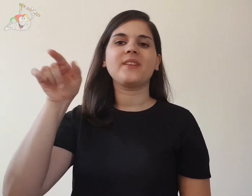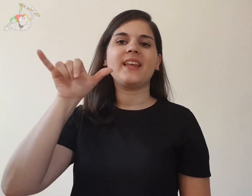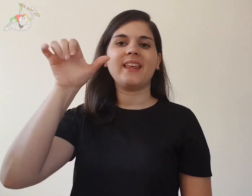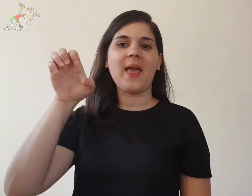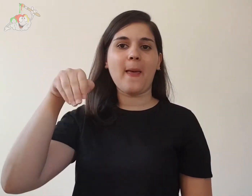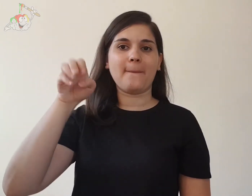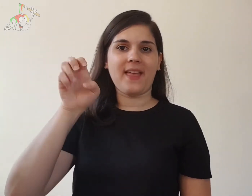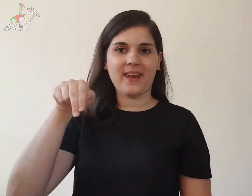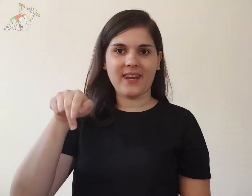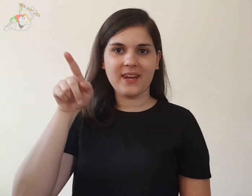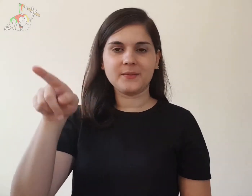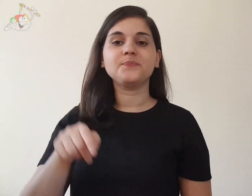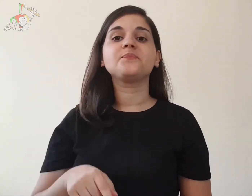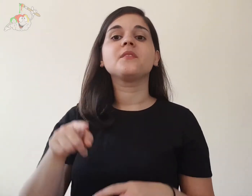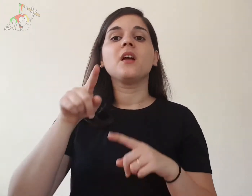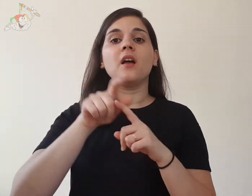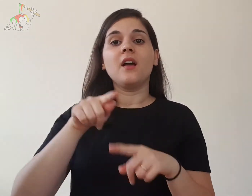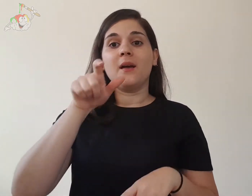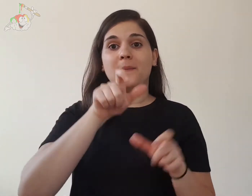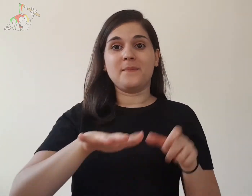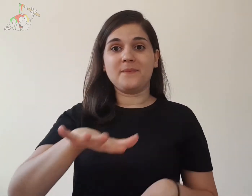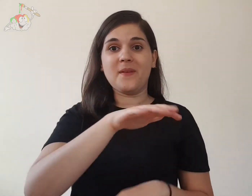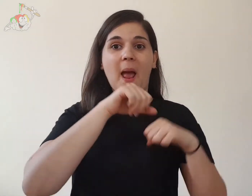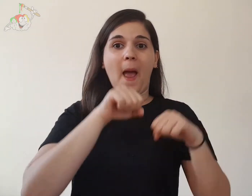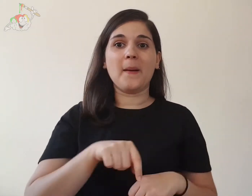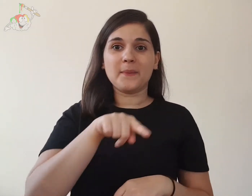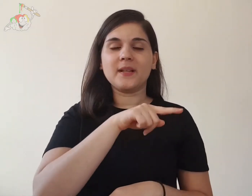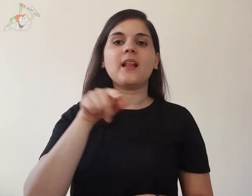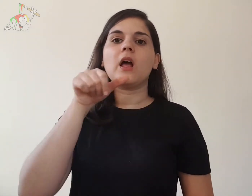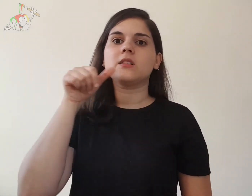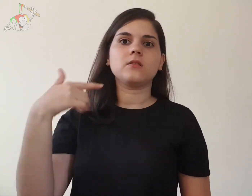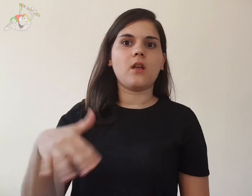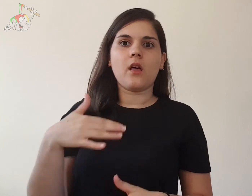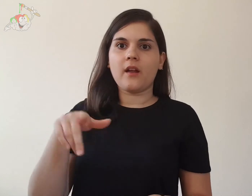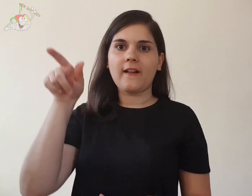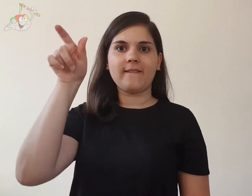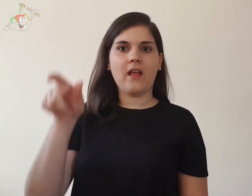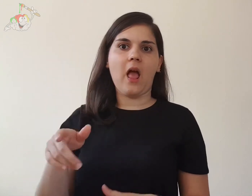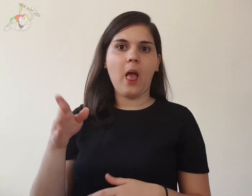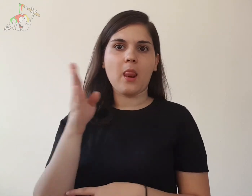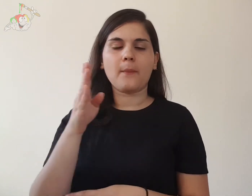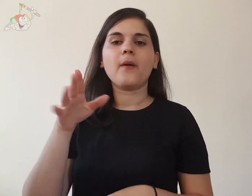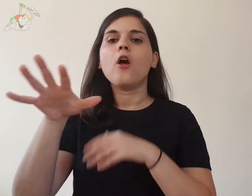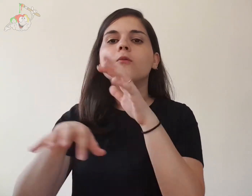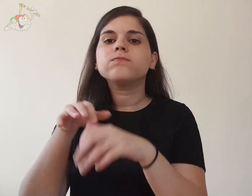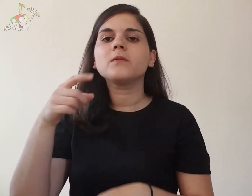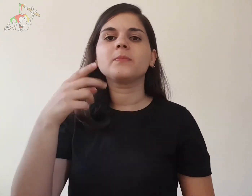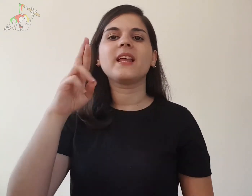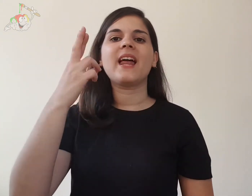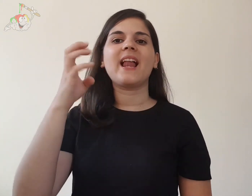in Yemen and the inhabitants use it to obtain the